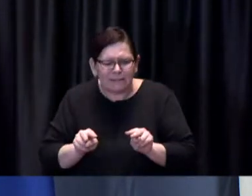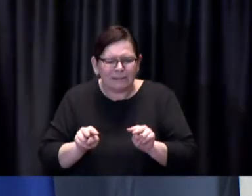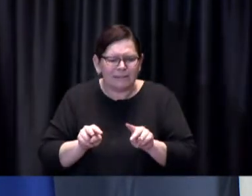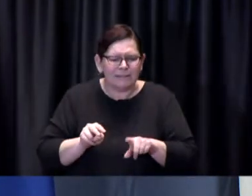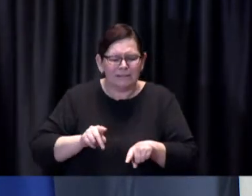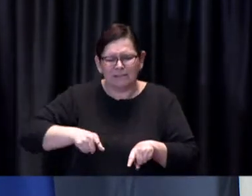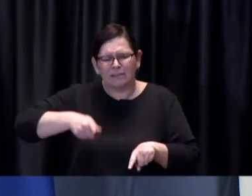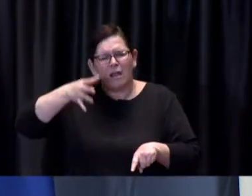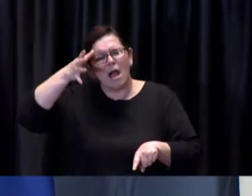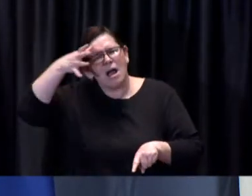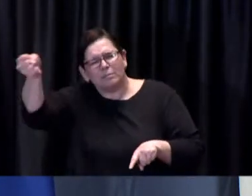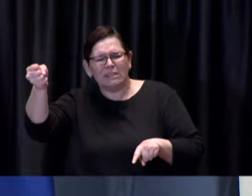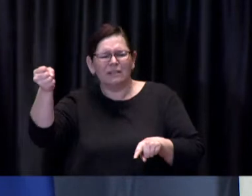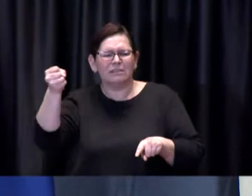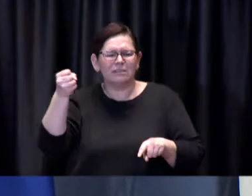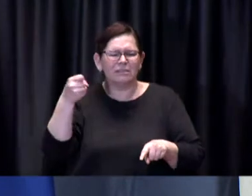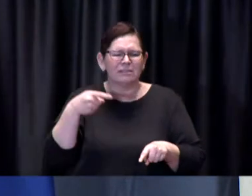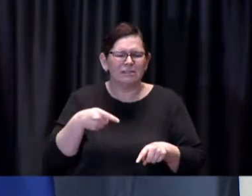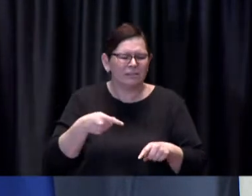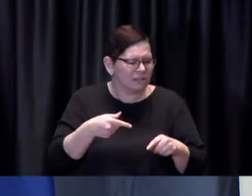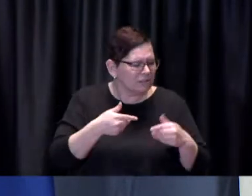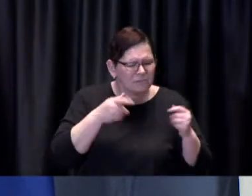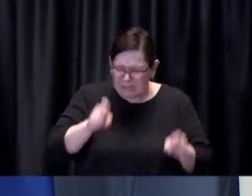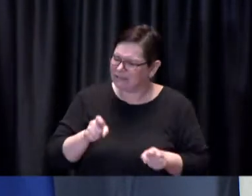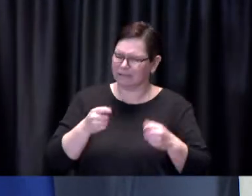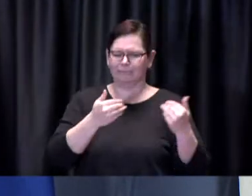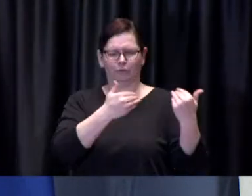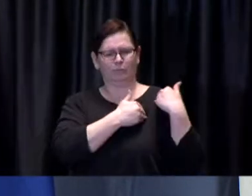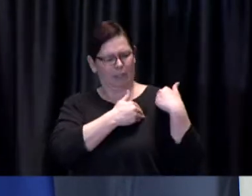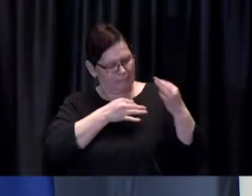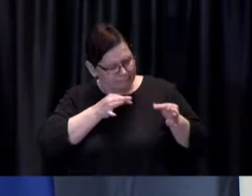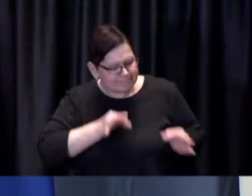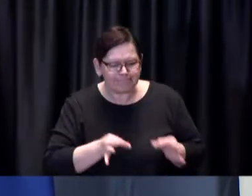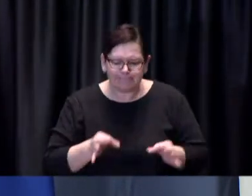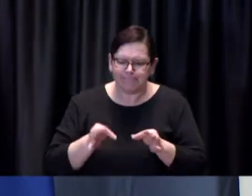not ours to make it's the provincial governments would more likely be made at a time much closer